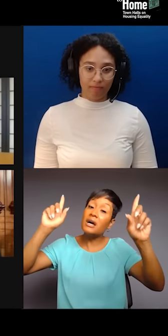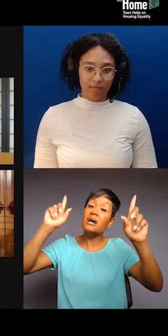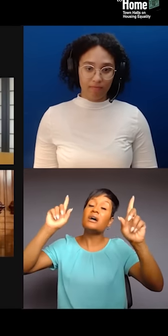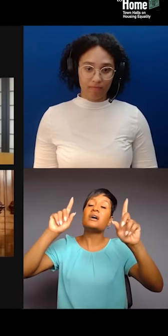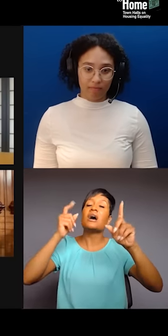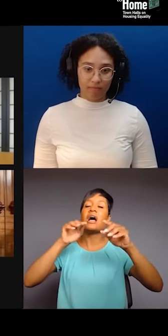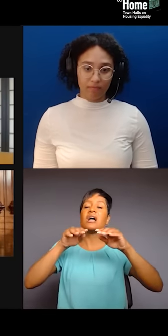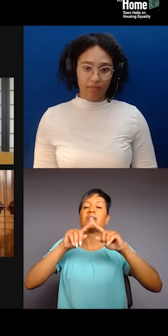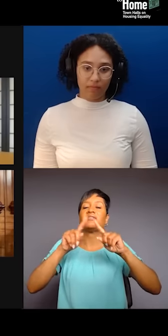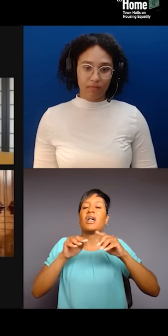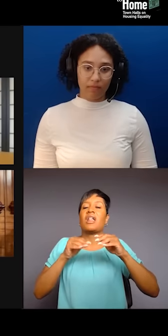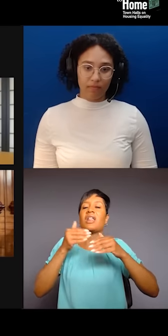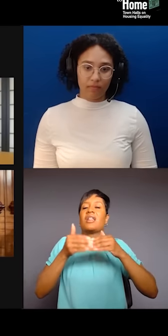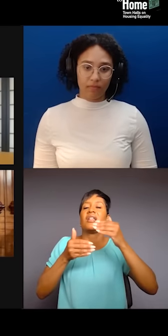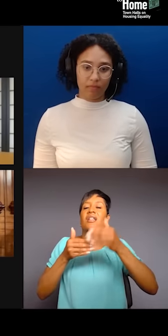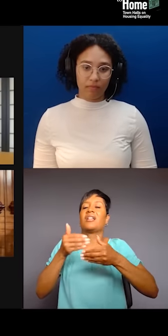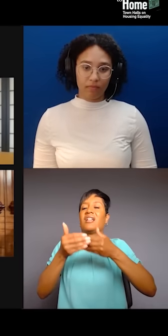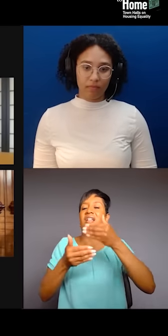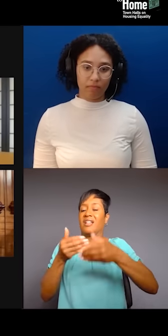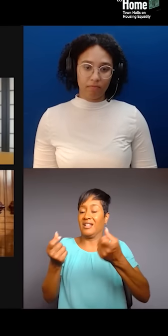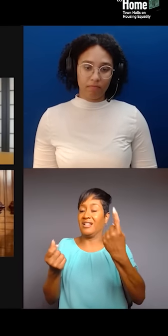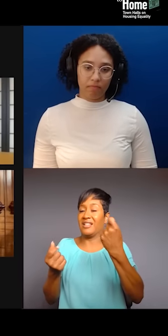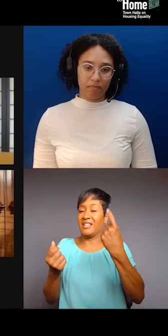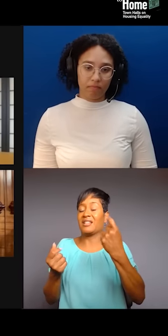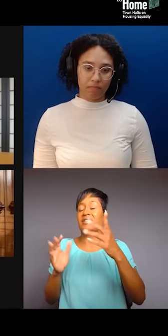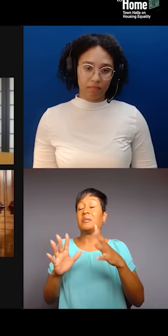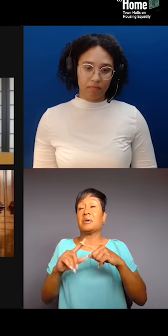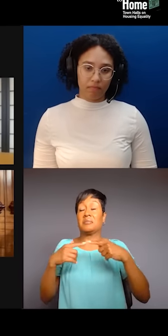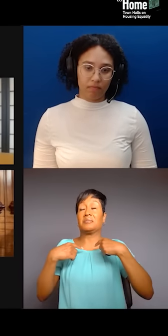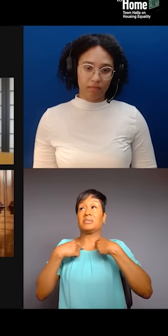So, personally, I would just say when it comes to education,